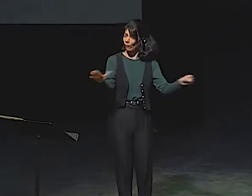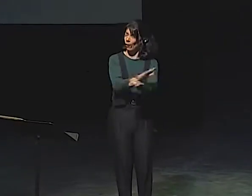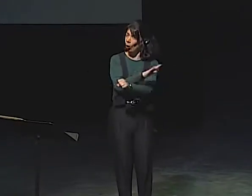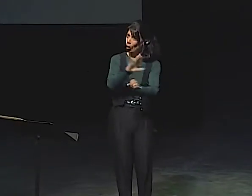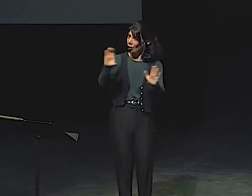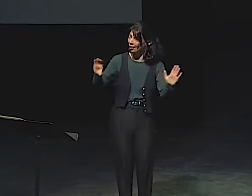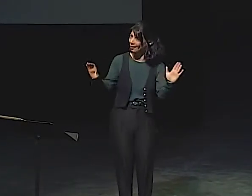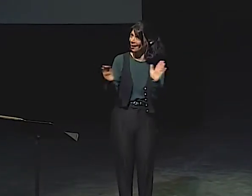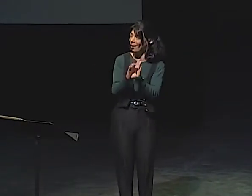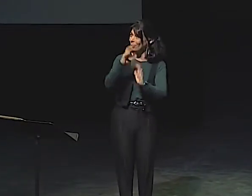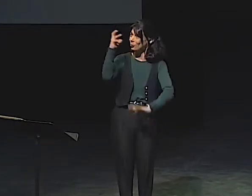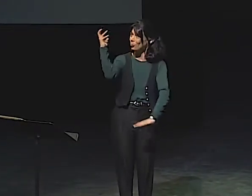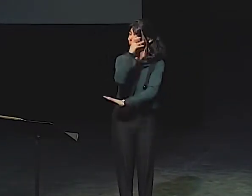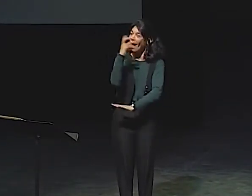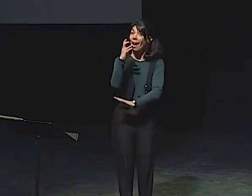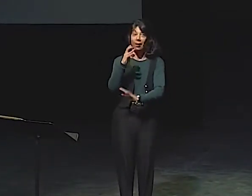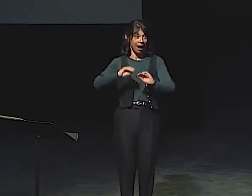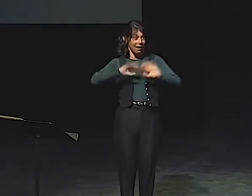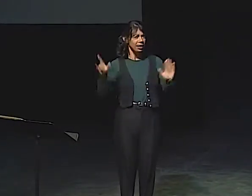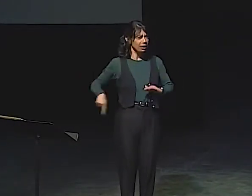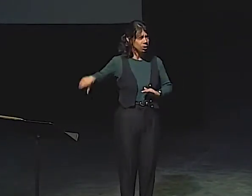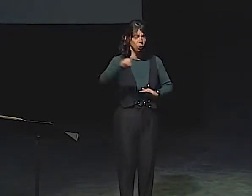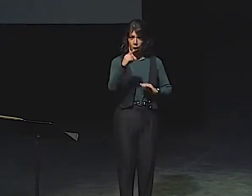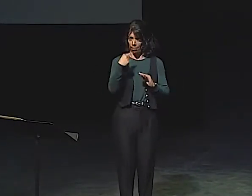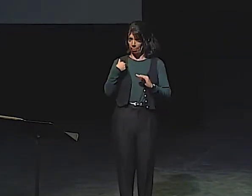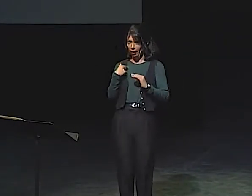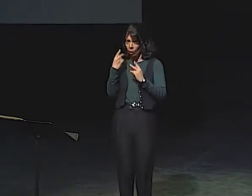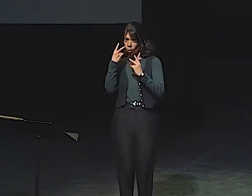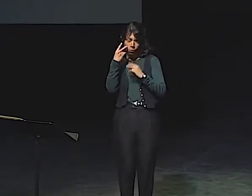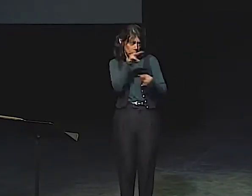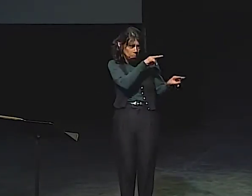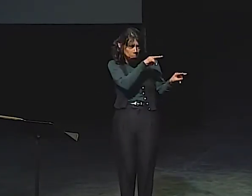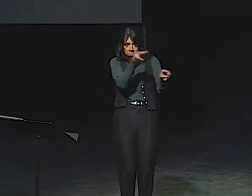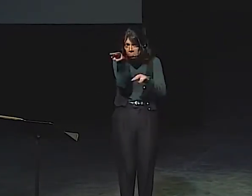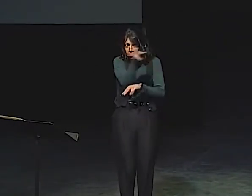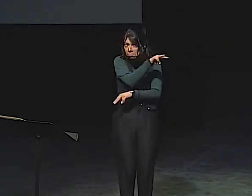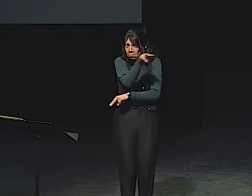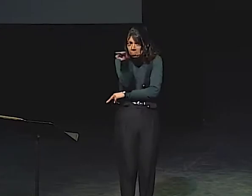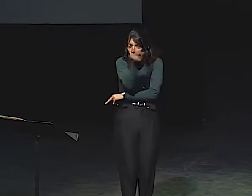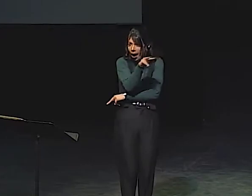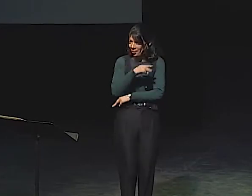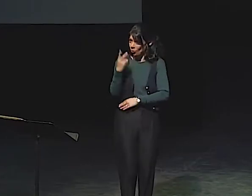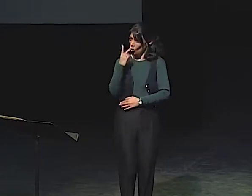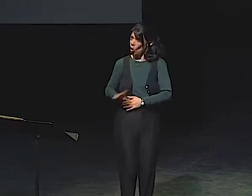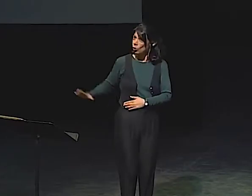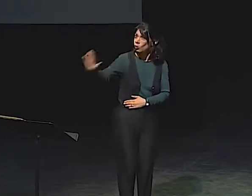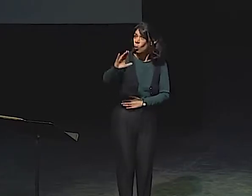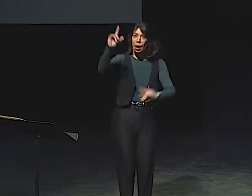AND HOW THAT SHOW CHARACTER. SOME OF IT IS OBVIOUS, OF COURSE. IT'S FULL OF CHARACTER.